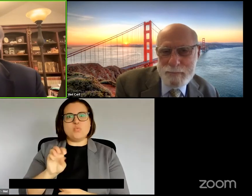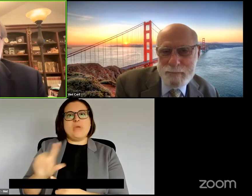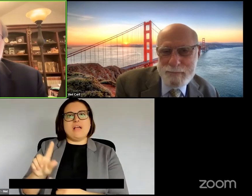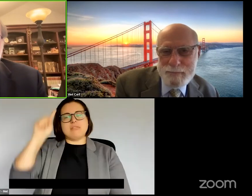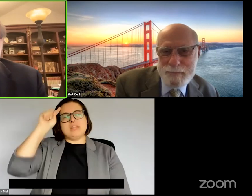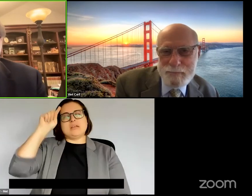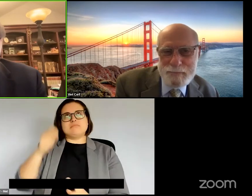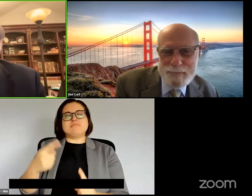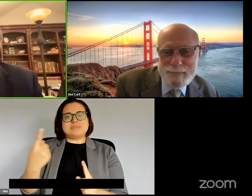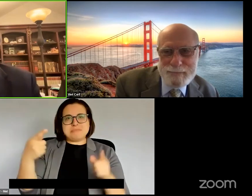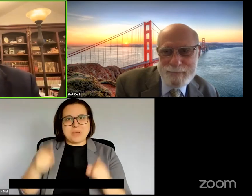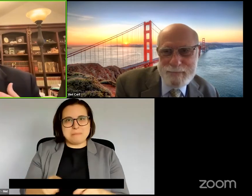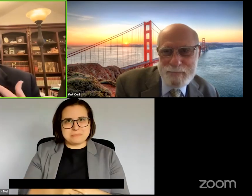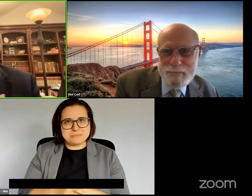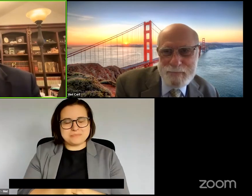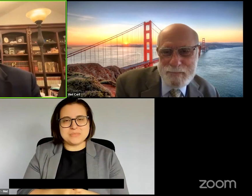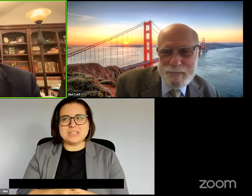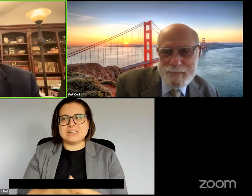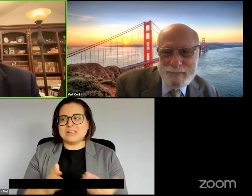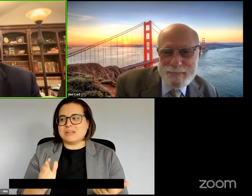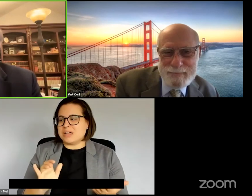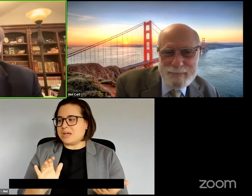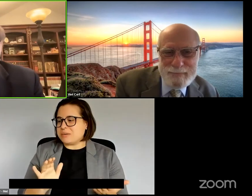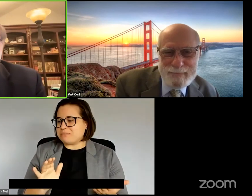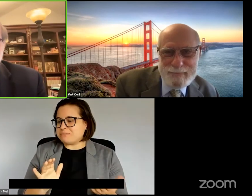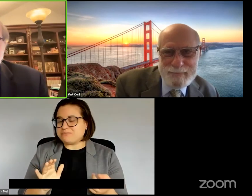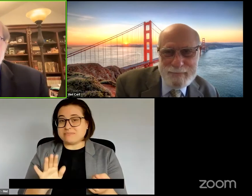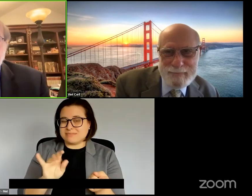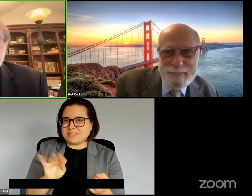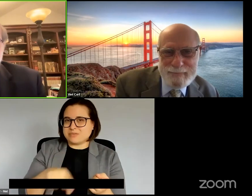Anybody who thinks along these lines, check out the Forbidden Planet.